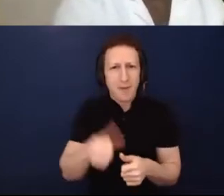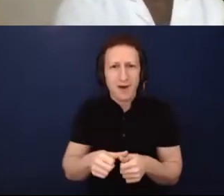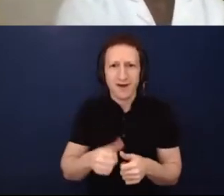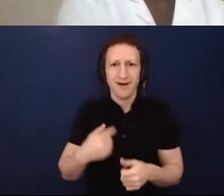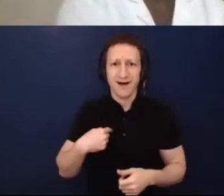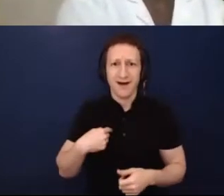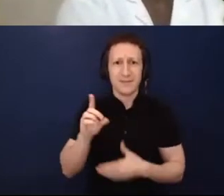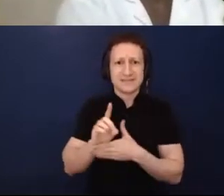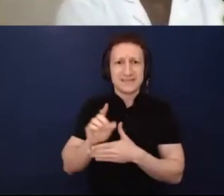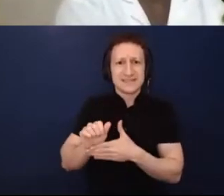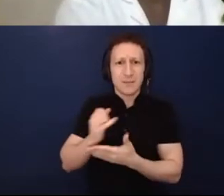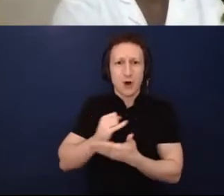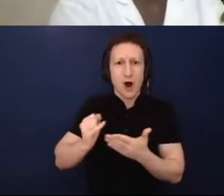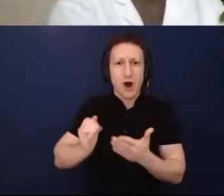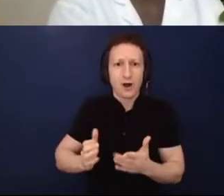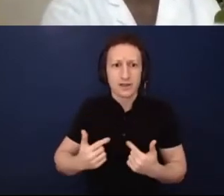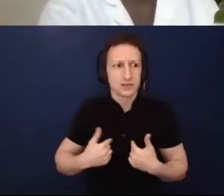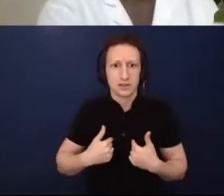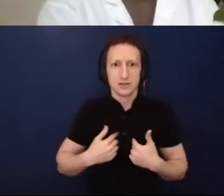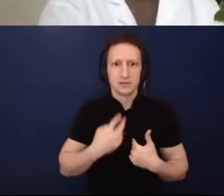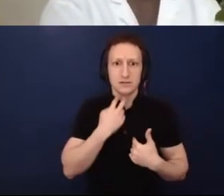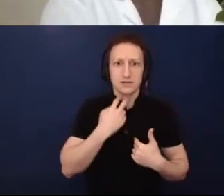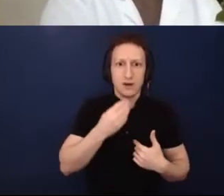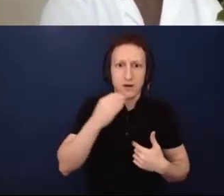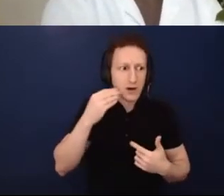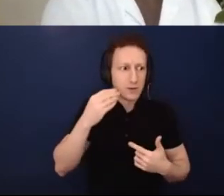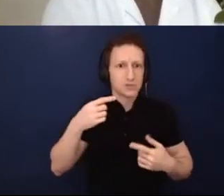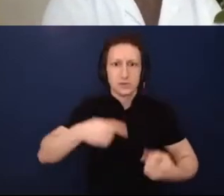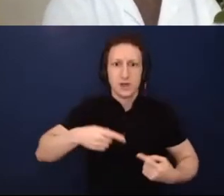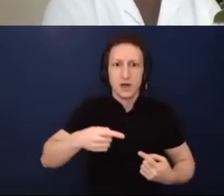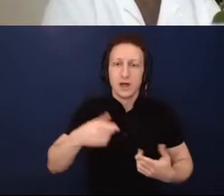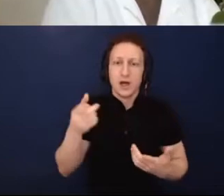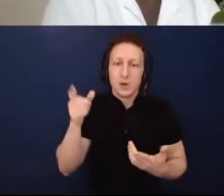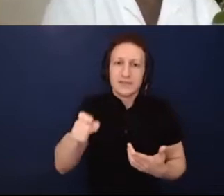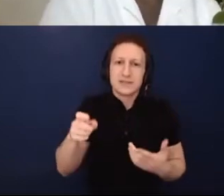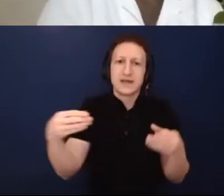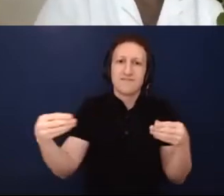understand that flexibility is always an aesthetic, is always part of the